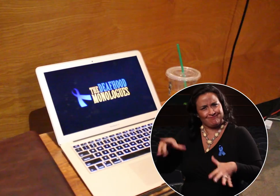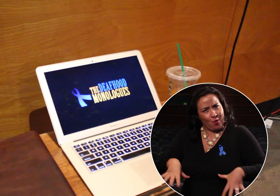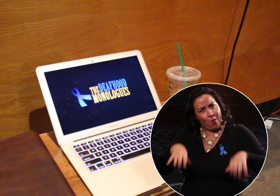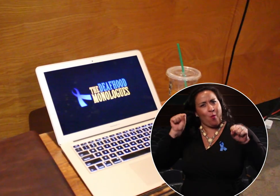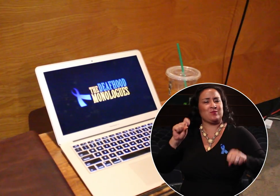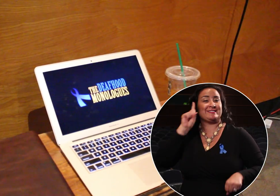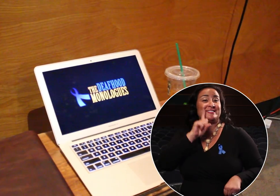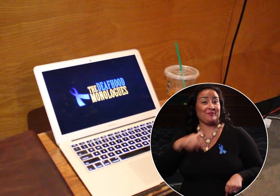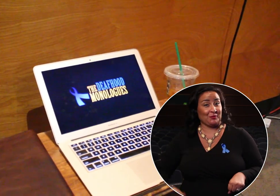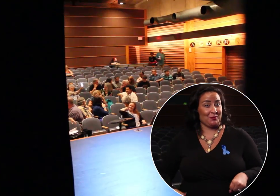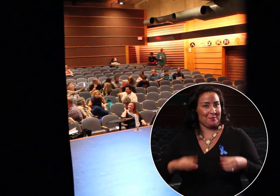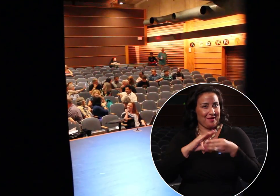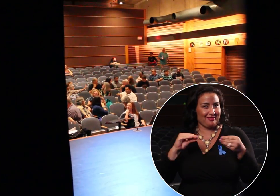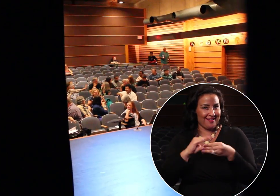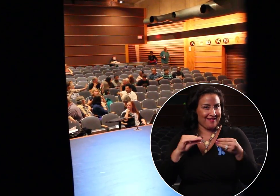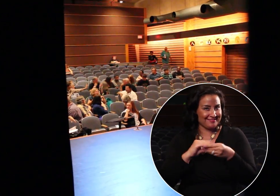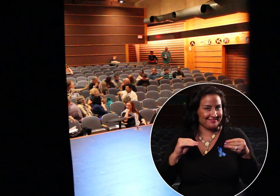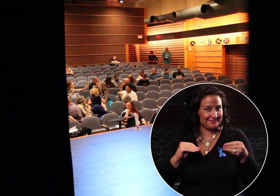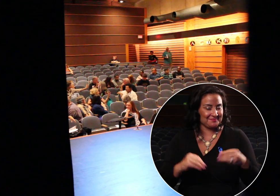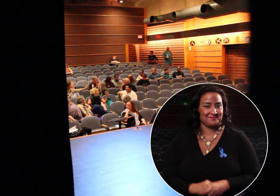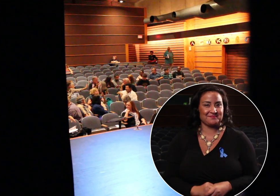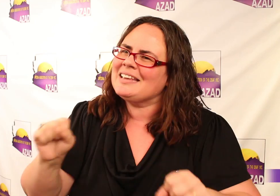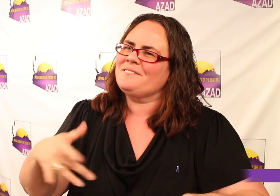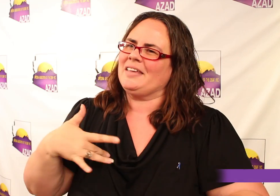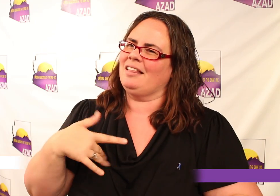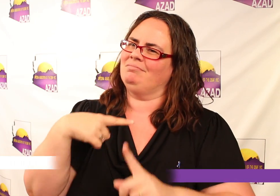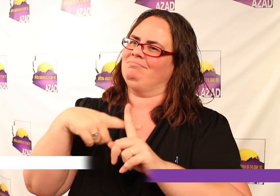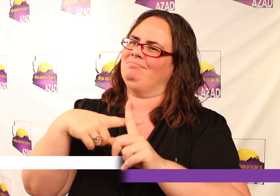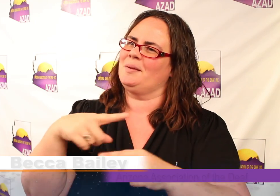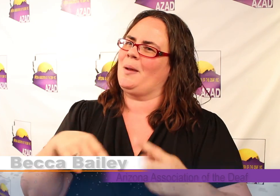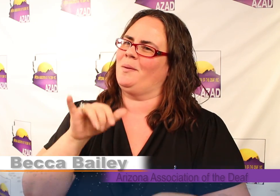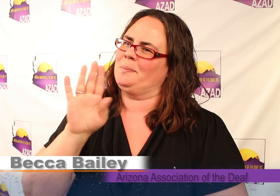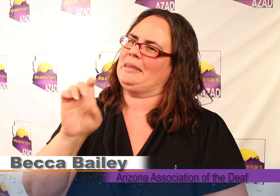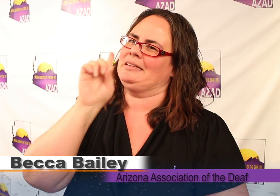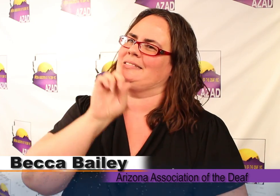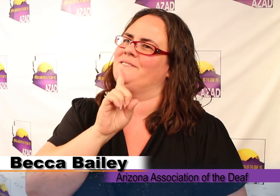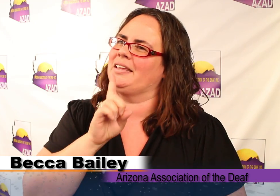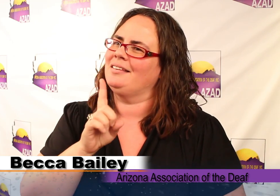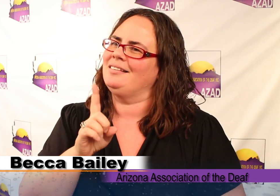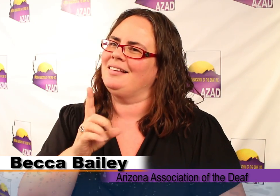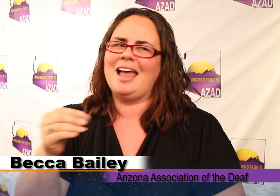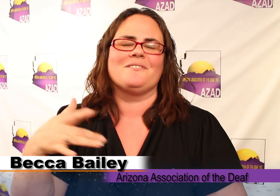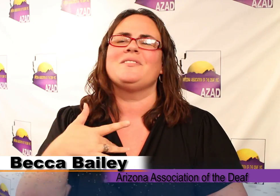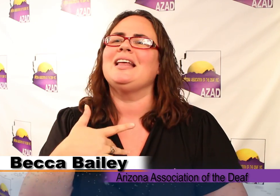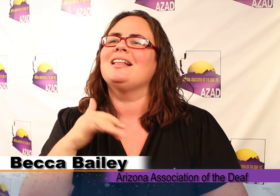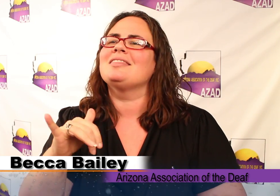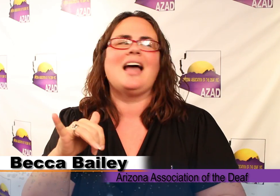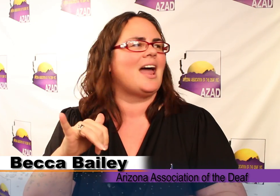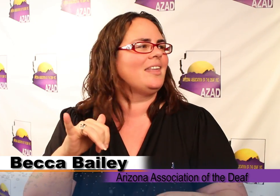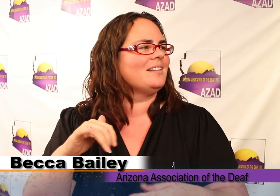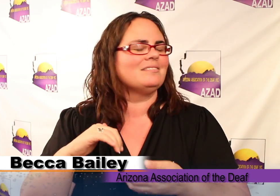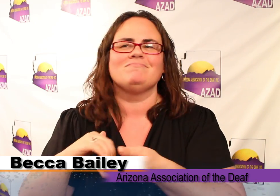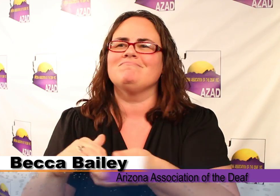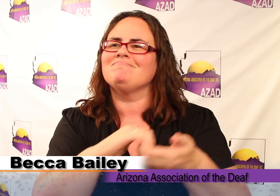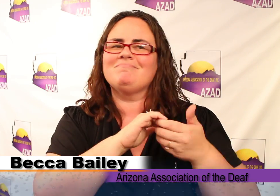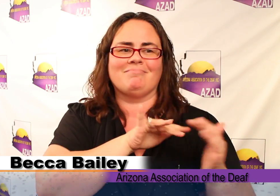the Deafhood monologues throughout the state. Becca: "They can feel positive about being Deaf! Feel that sense of partnership. Everyone